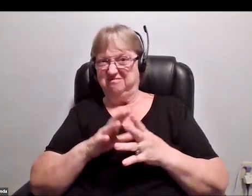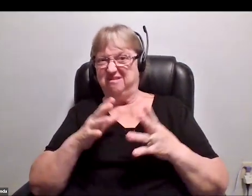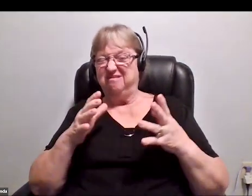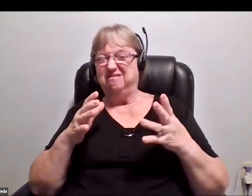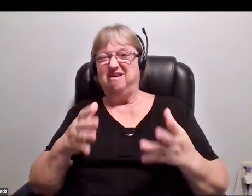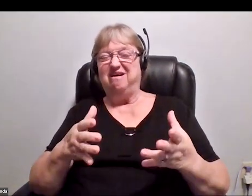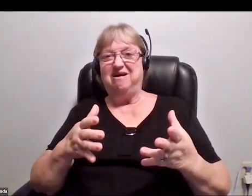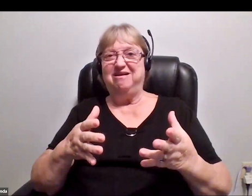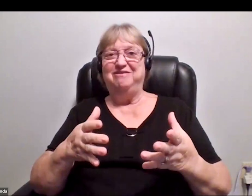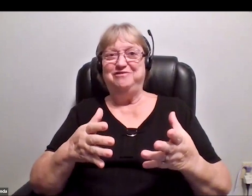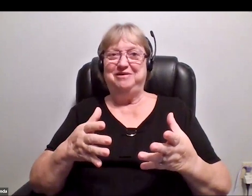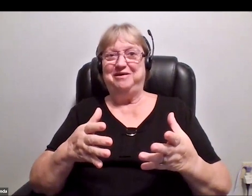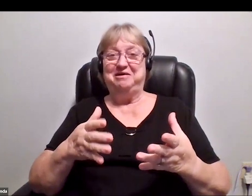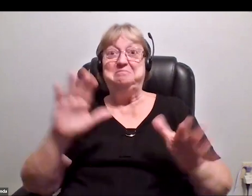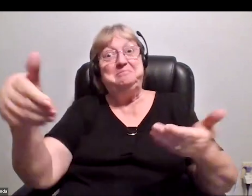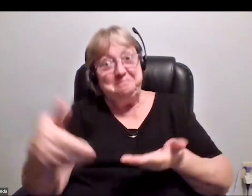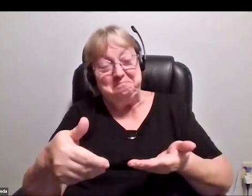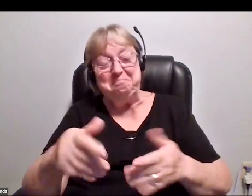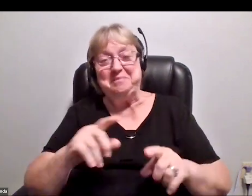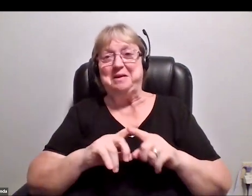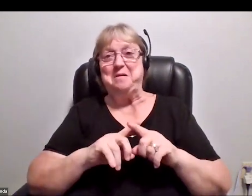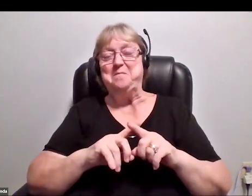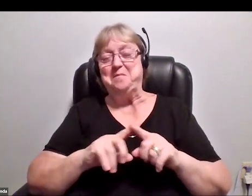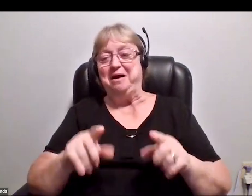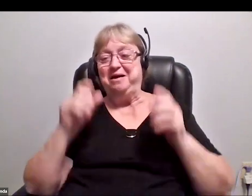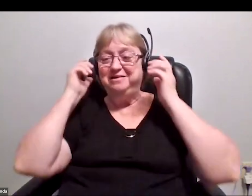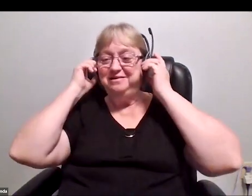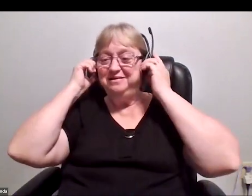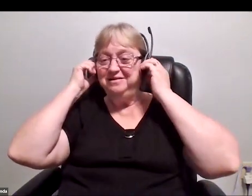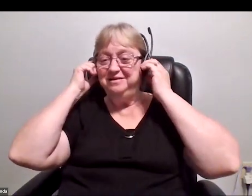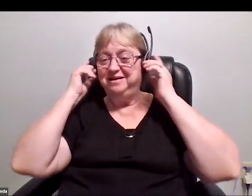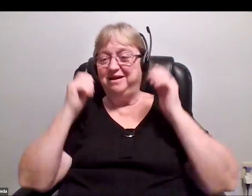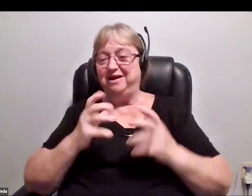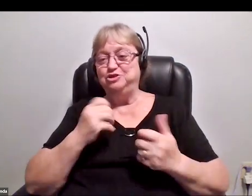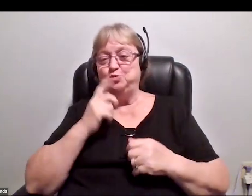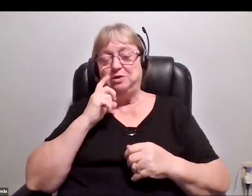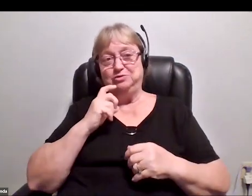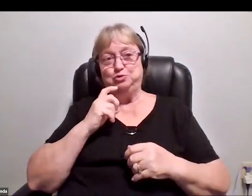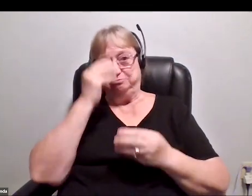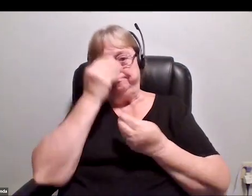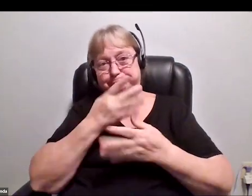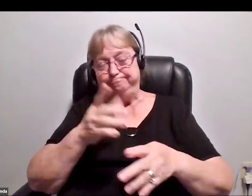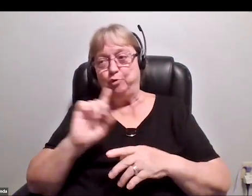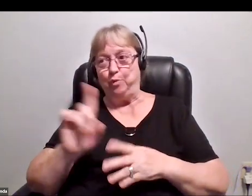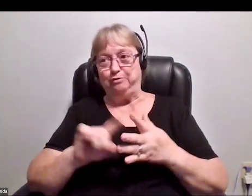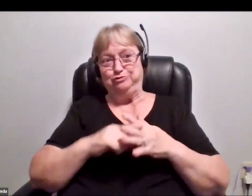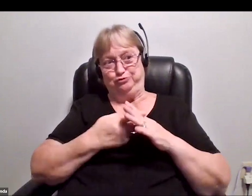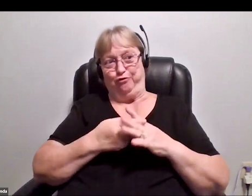of introduction, but I really just wanted to acknowledge the origin of this song, which was, in a way, one of the greatest gifts